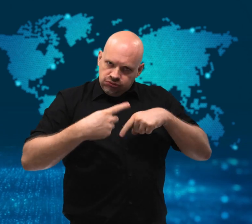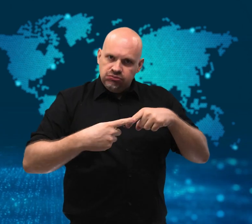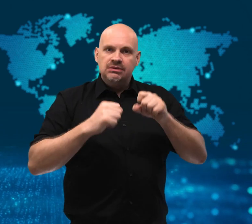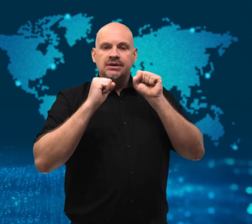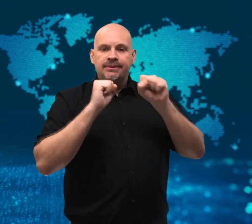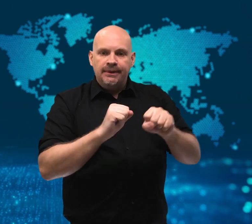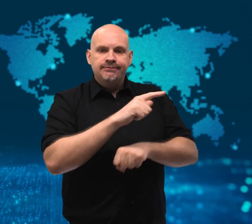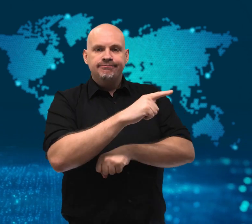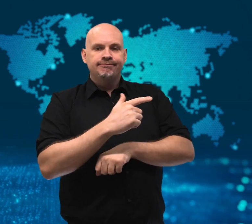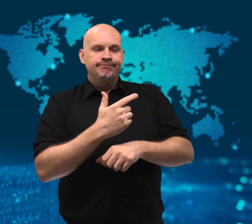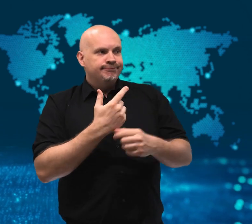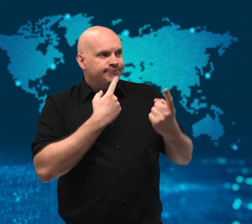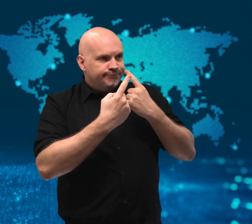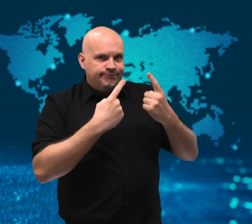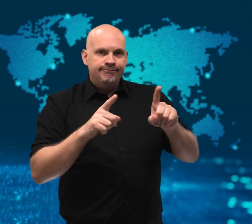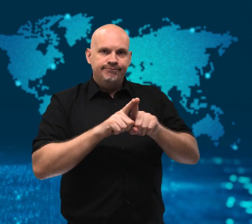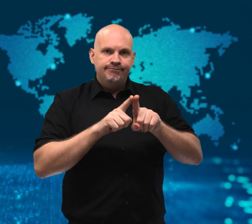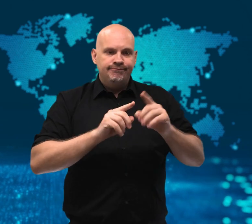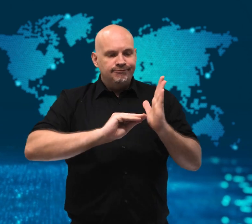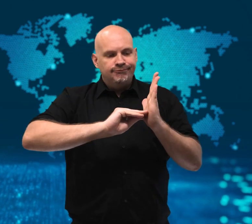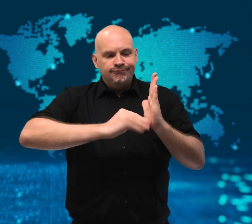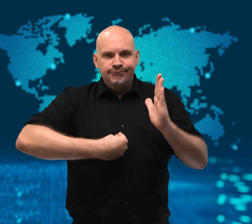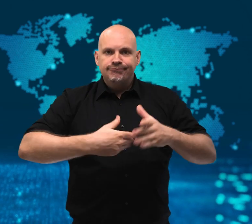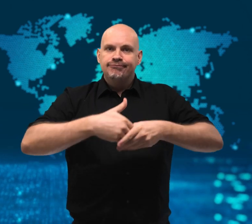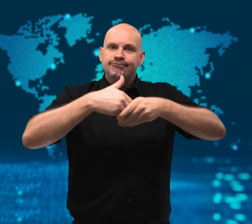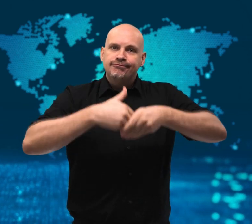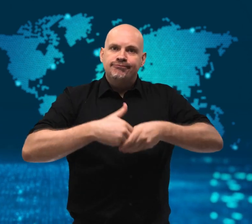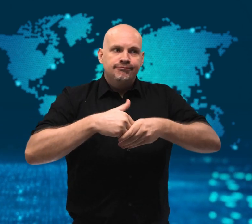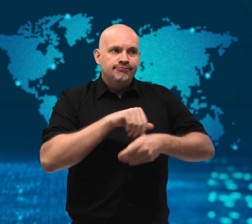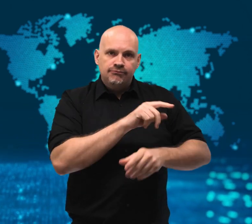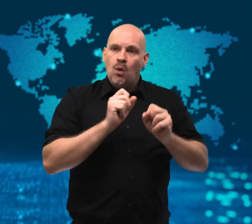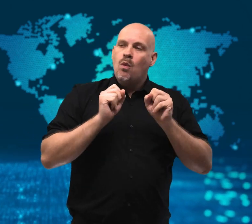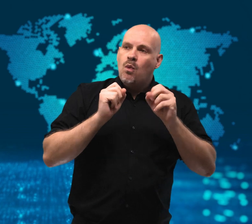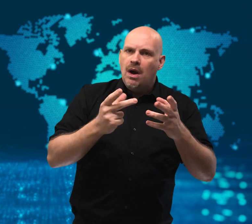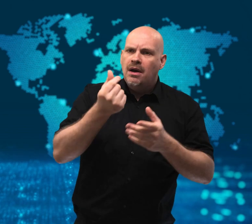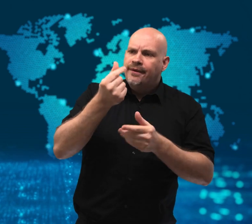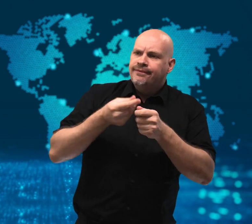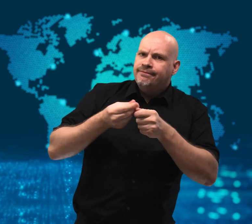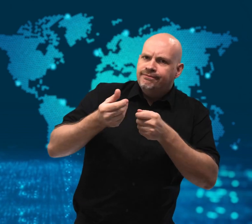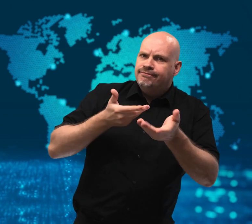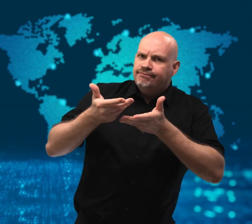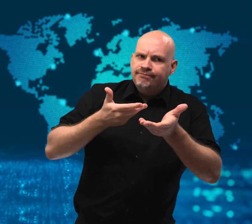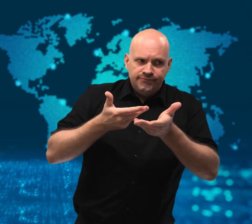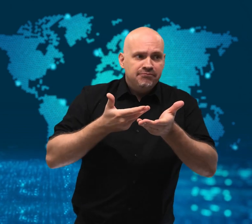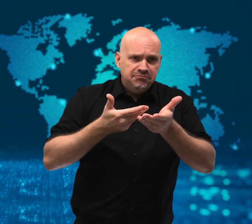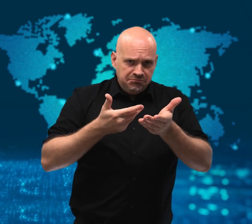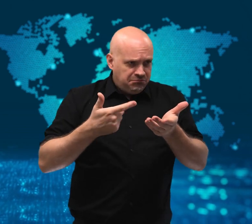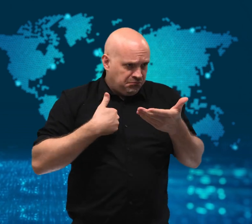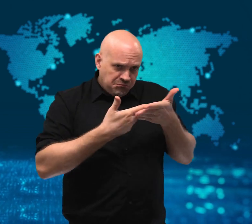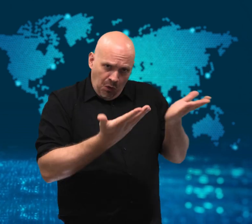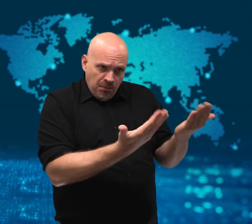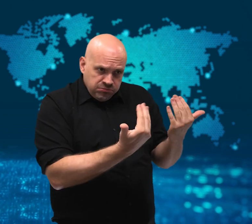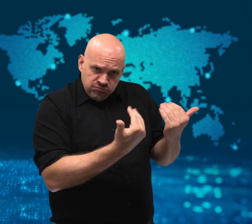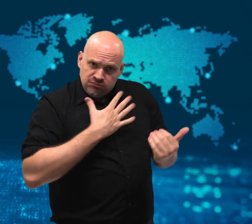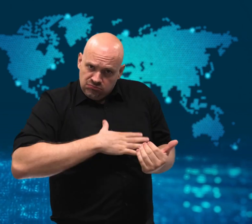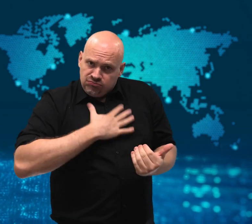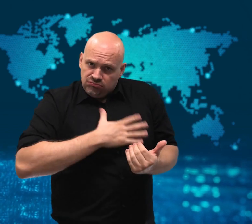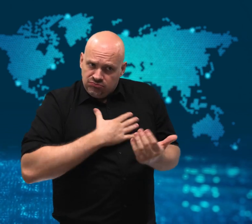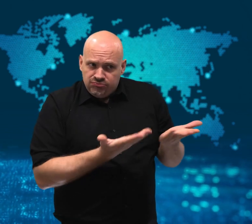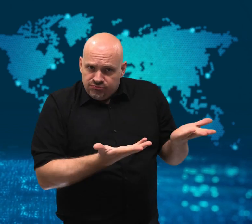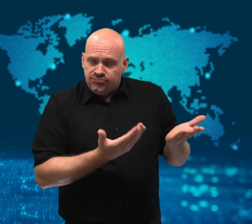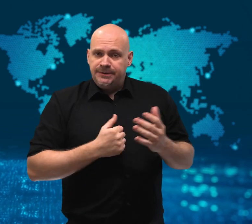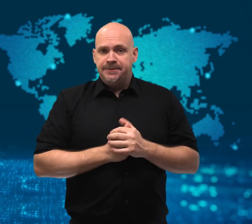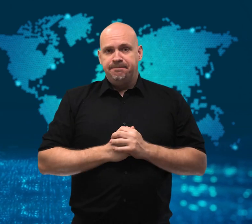Lebanon pending an agreement between the two countries.